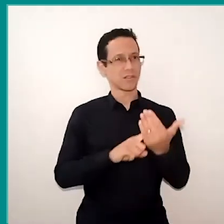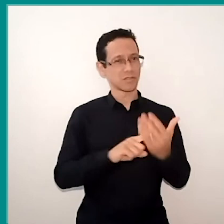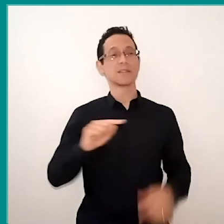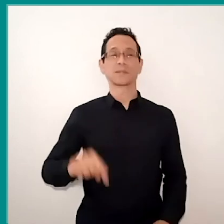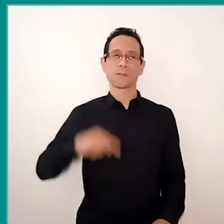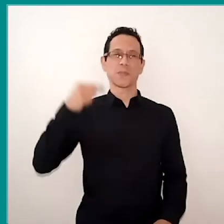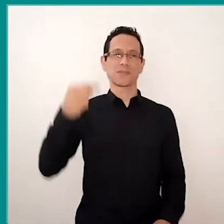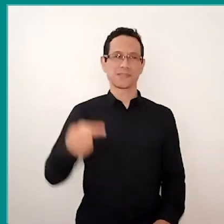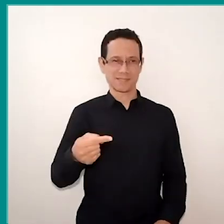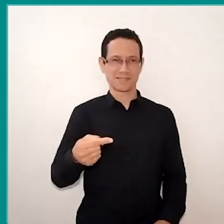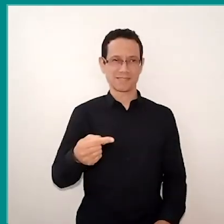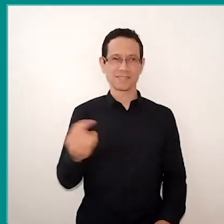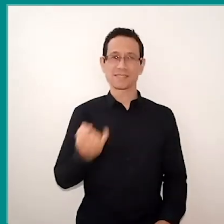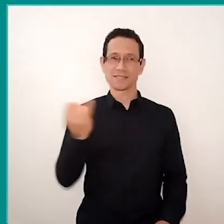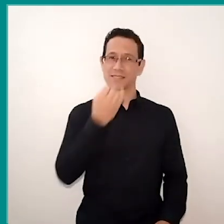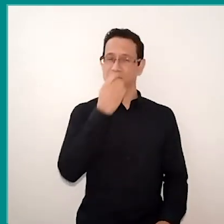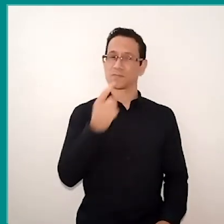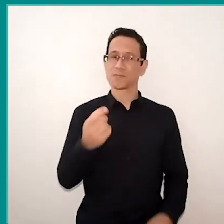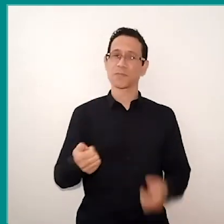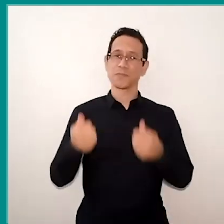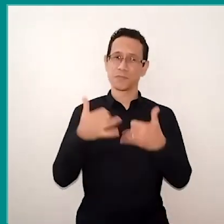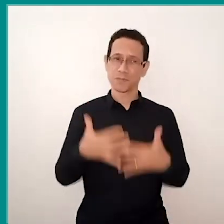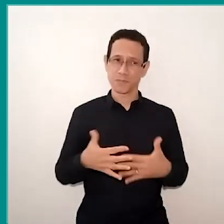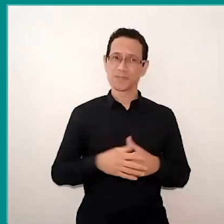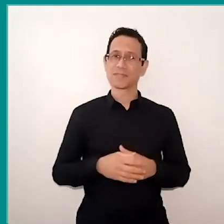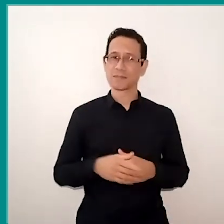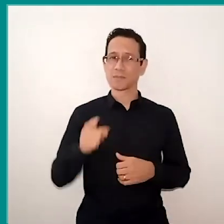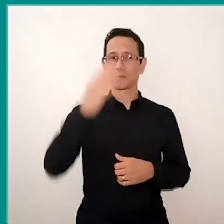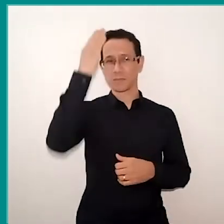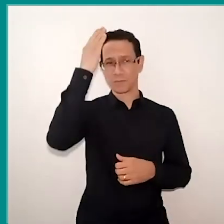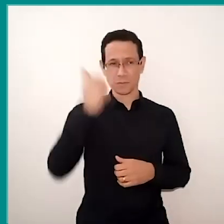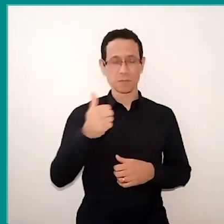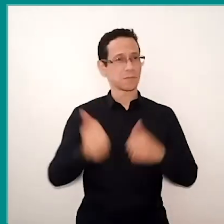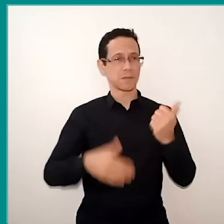and it's great to hear you, in your know, tell it to all of us.